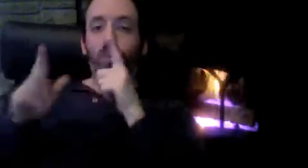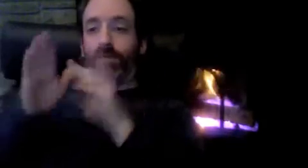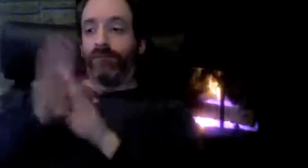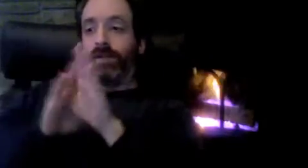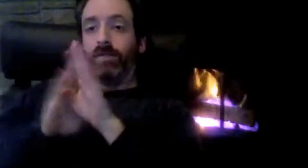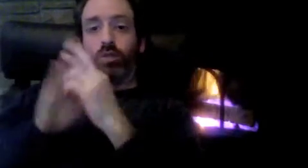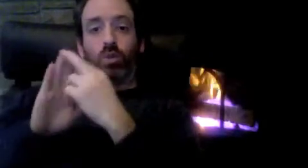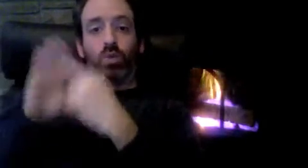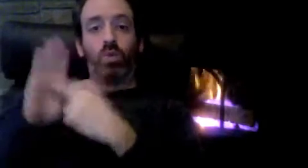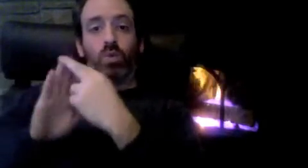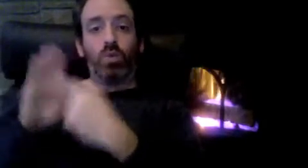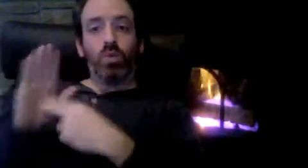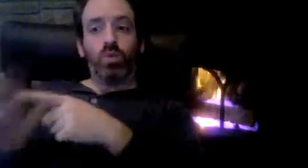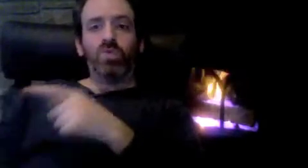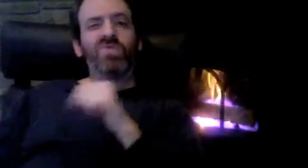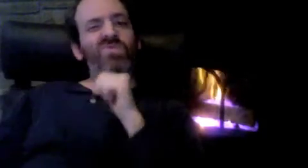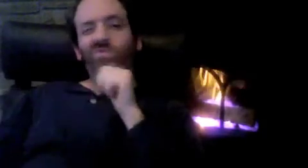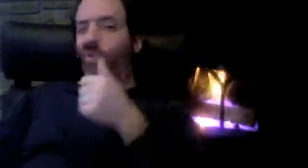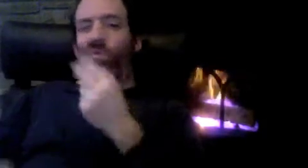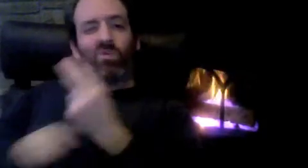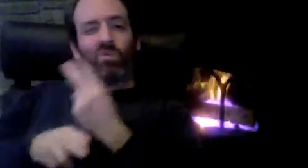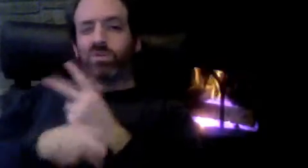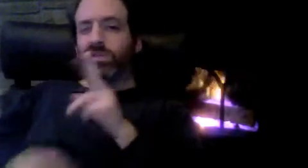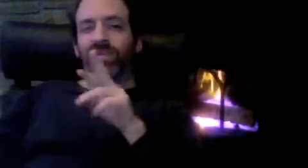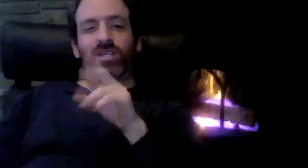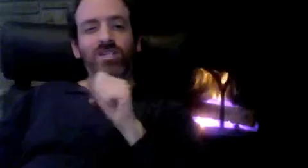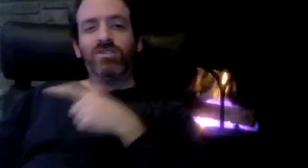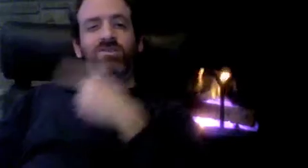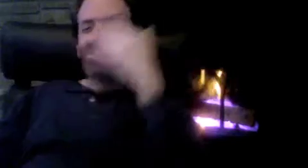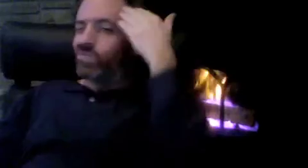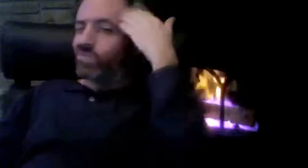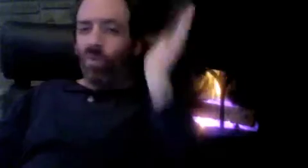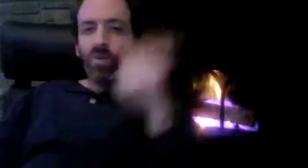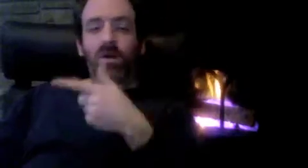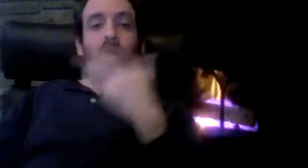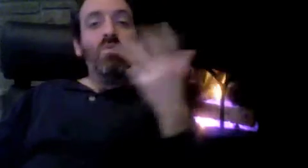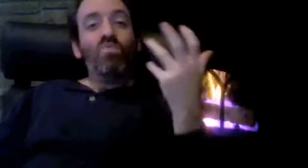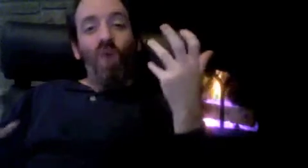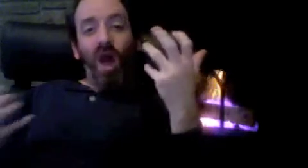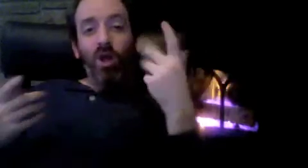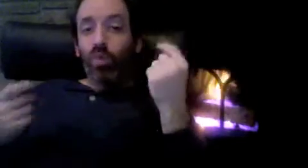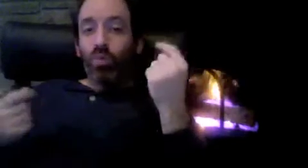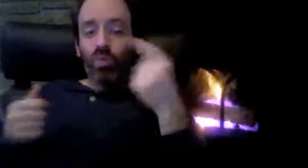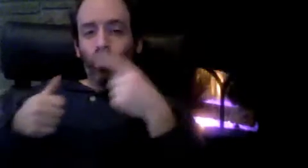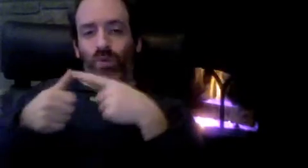I suspect the people who developed FNPRM do not use VRS. They have no clue about how VRS work.